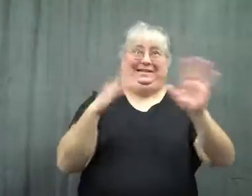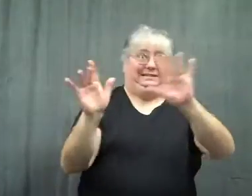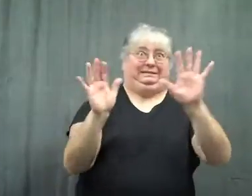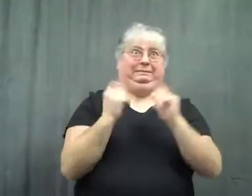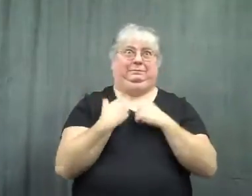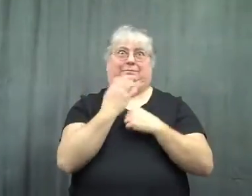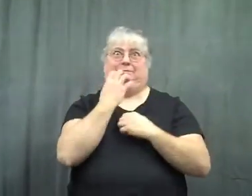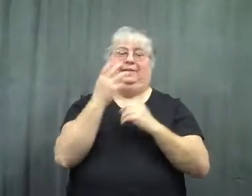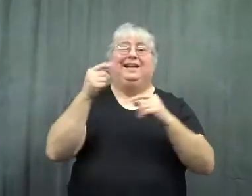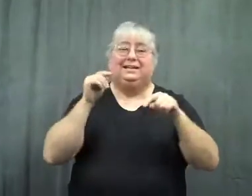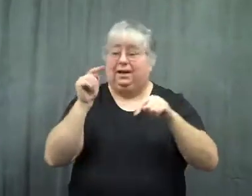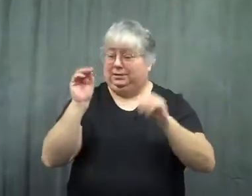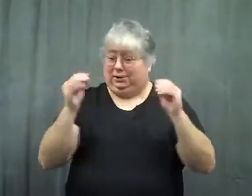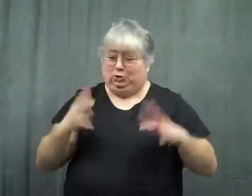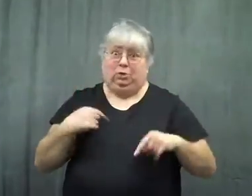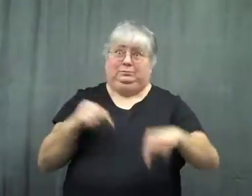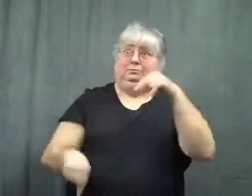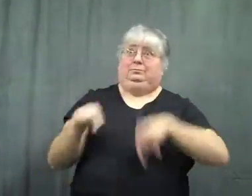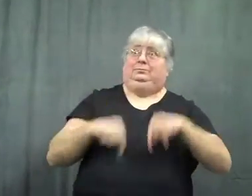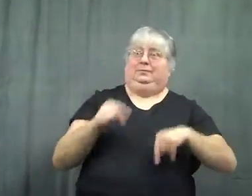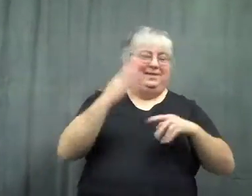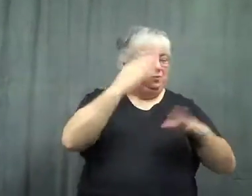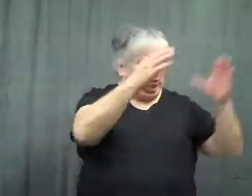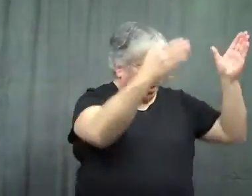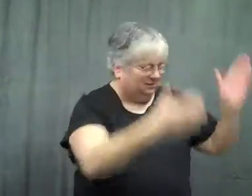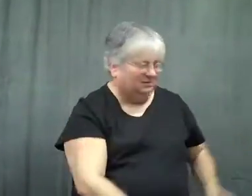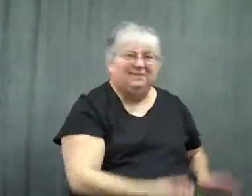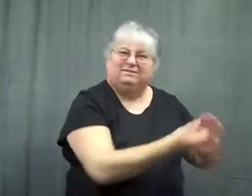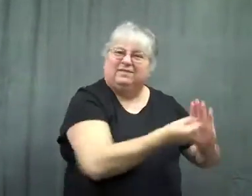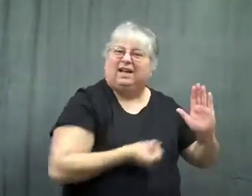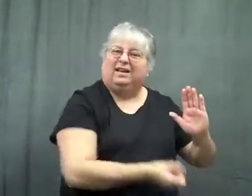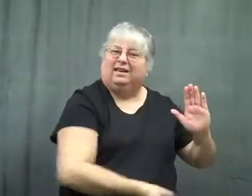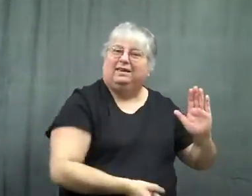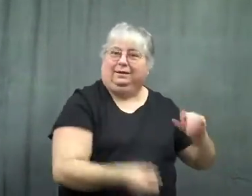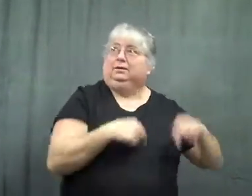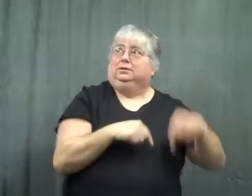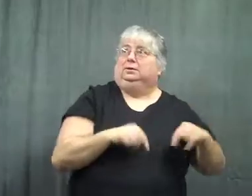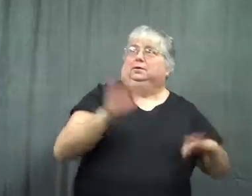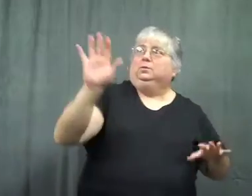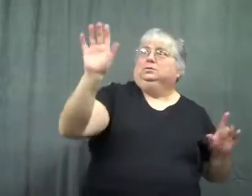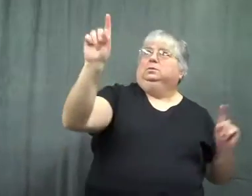What to do?. The teacher was backed up to a filing cabinet, saying, "Hold on."